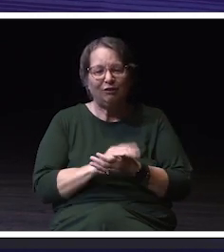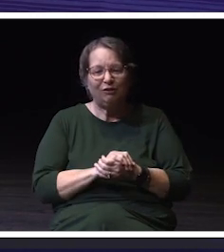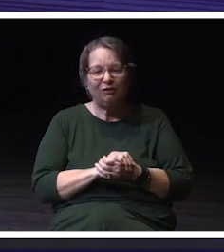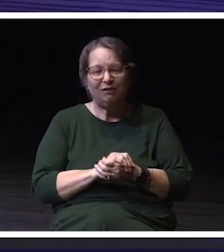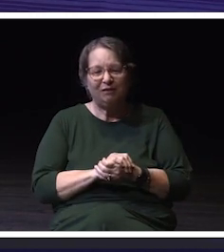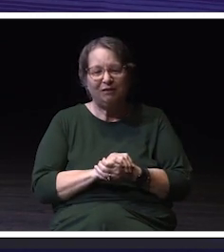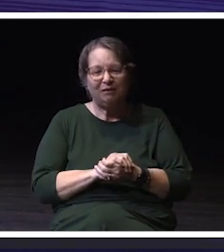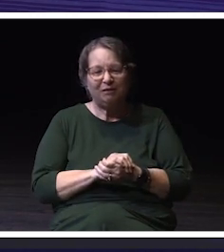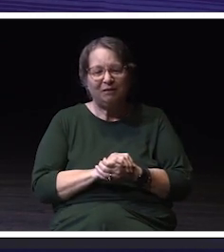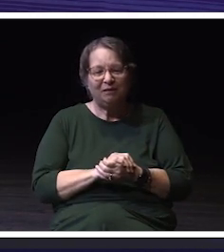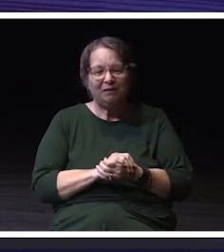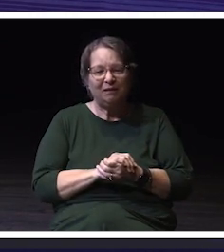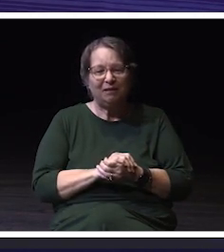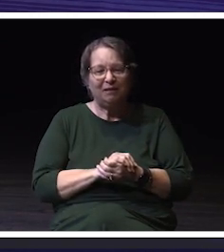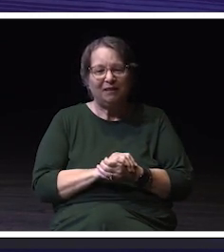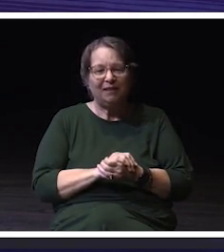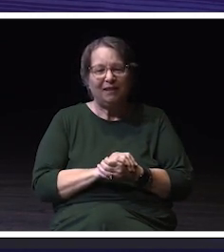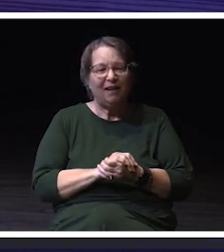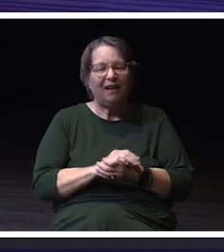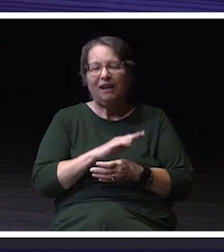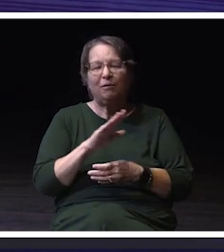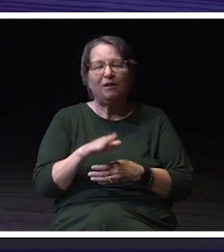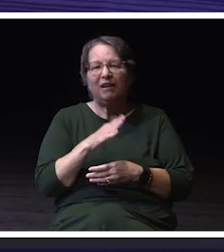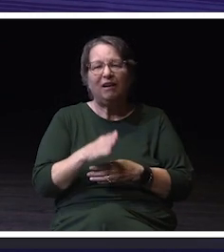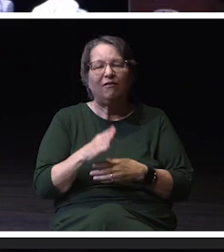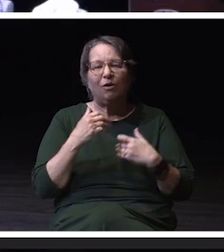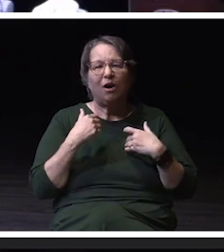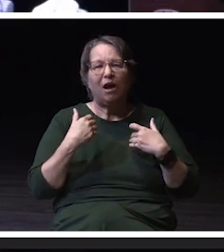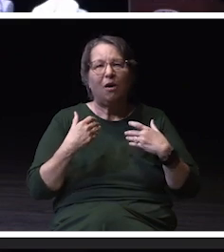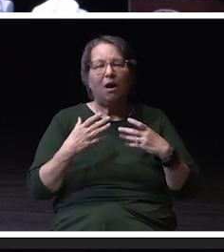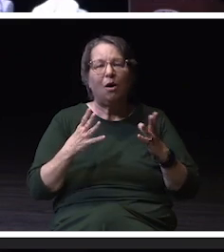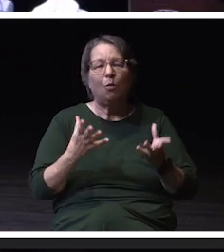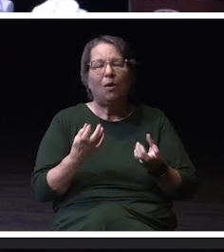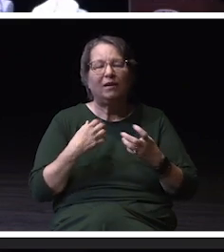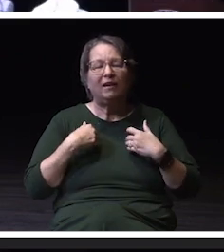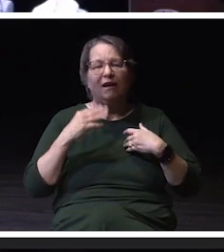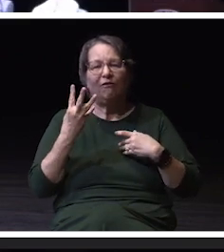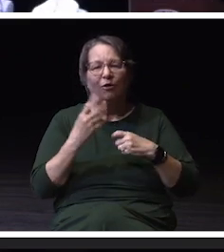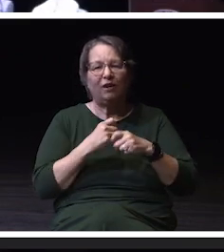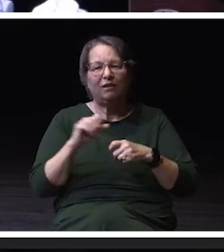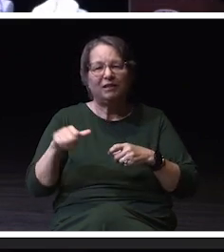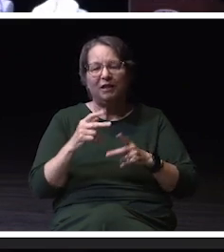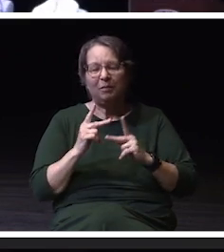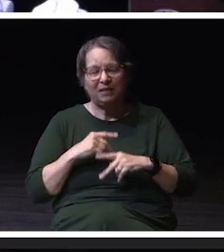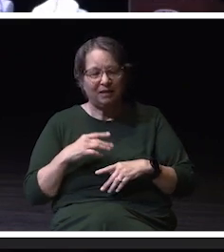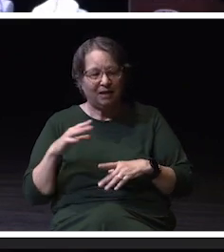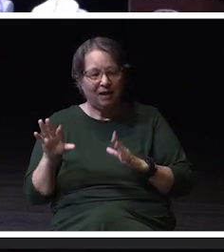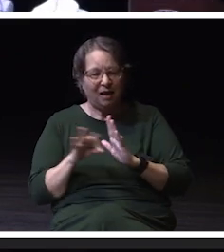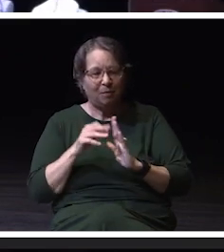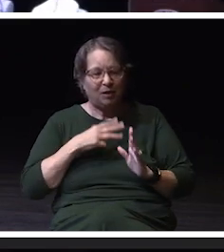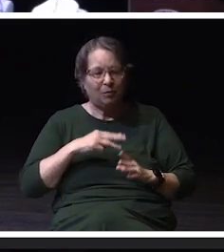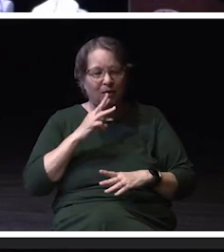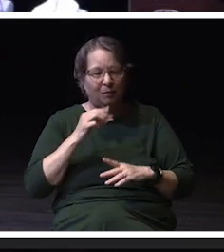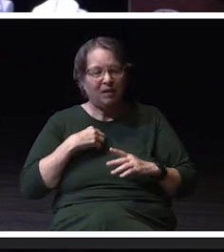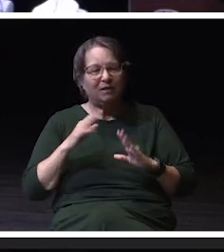spending my last four years anywhere else. I chose Whitewater because of the great education business they have,